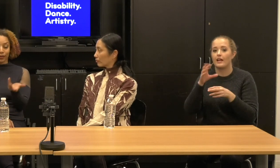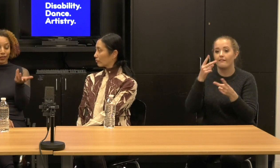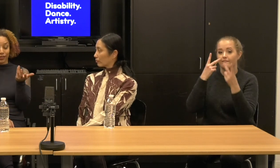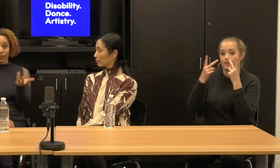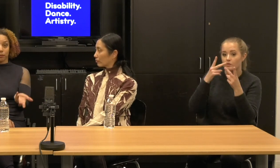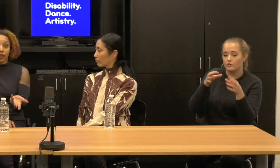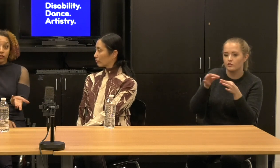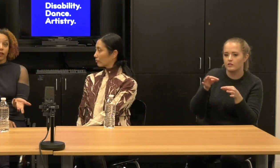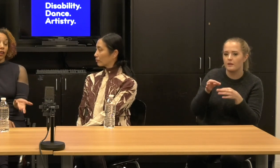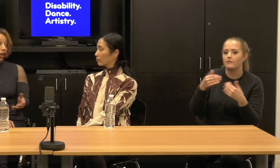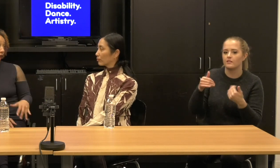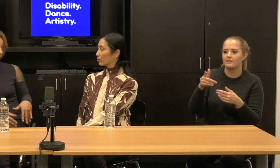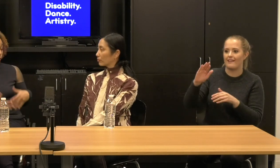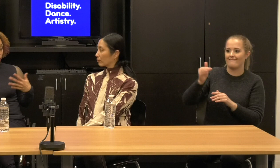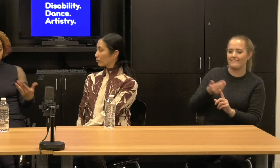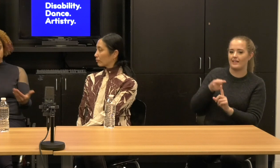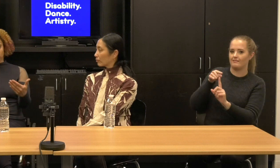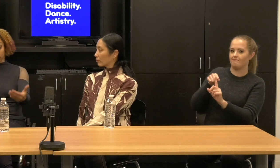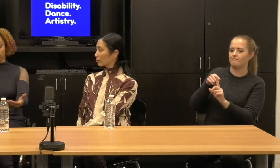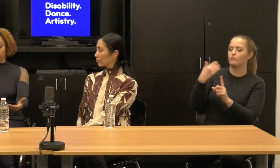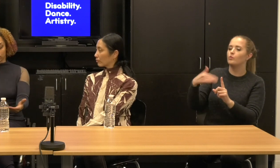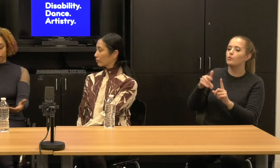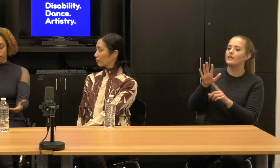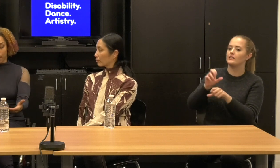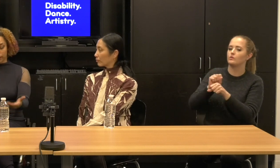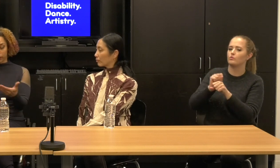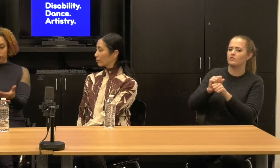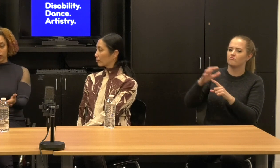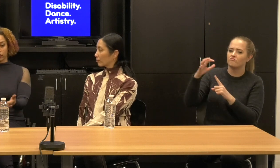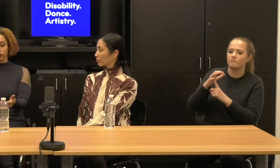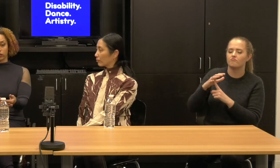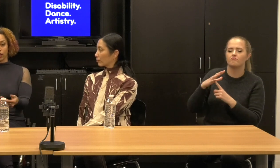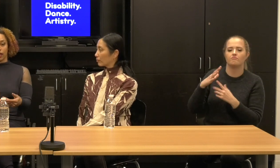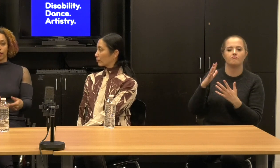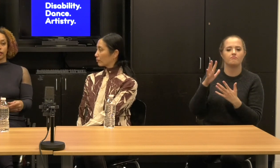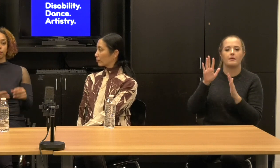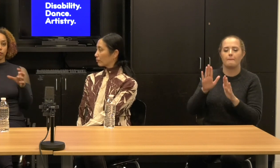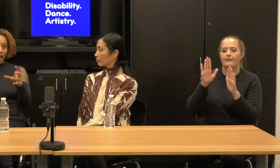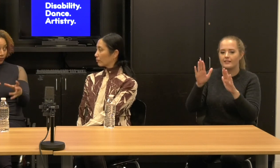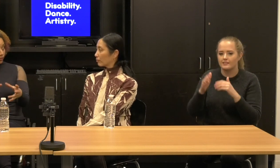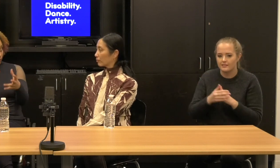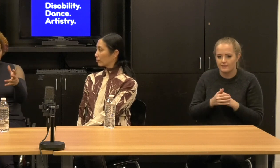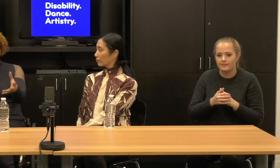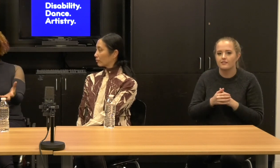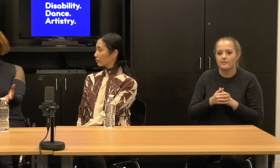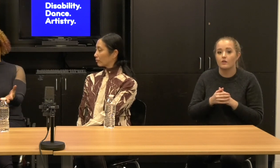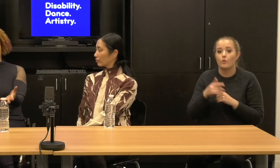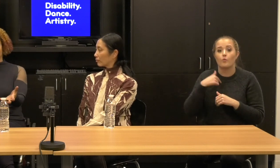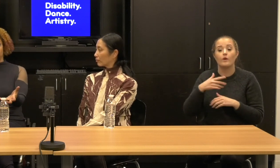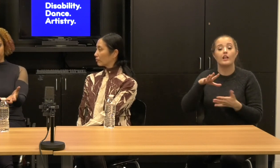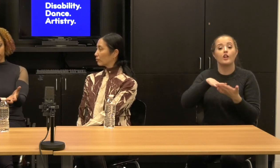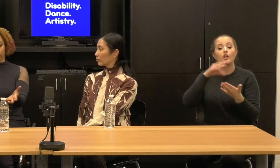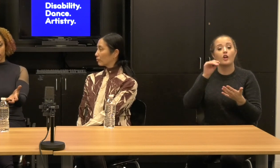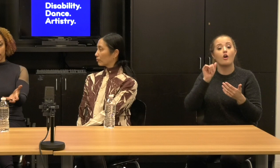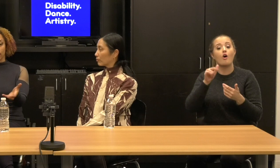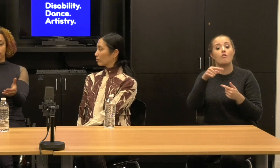work is amazing and we also learned from the audience that the practice of audio description